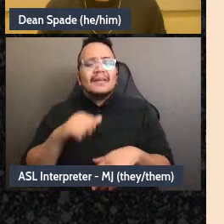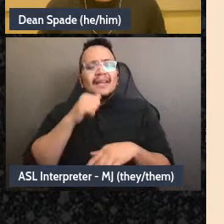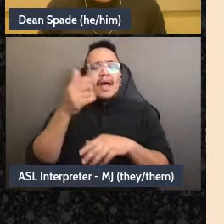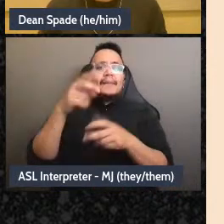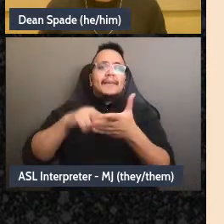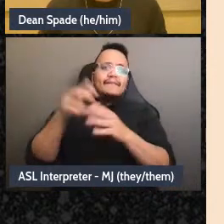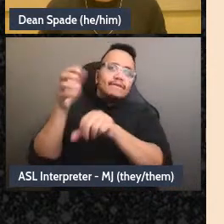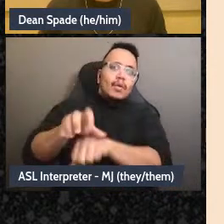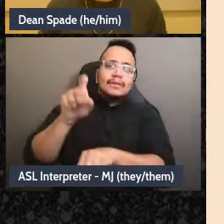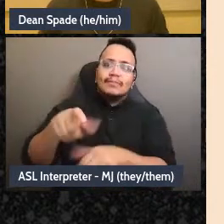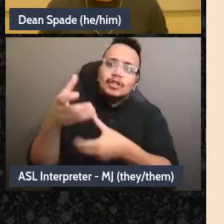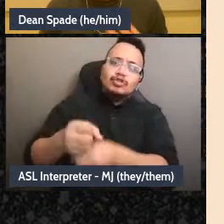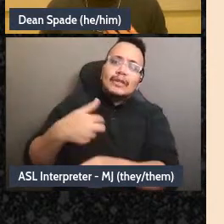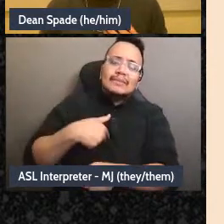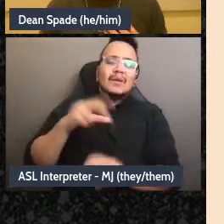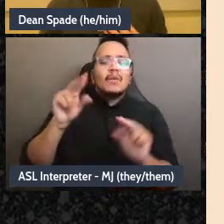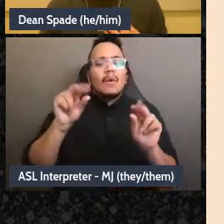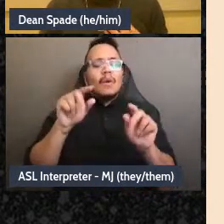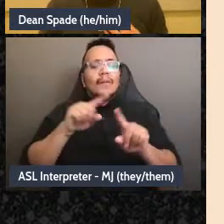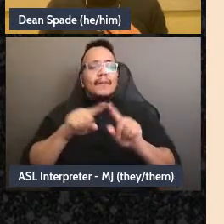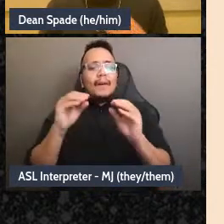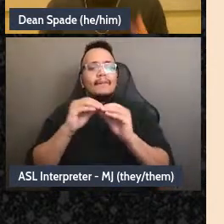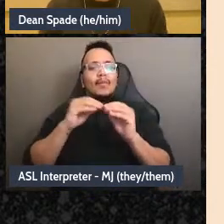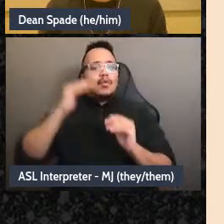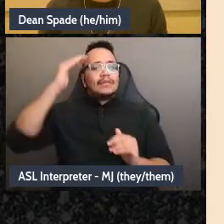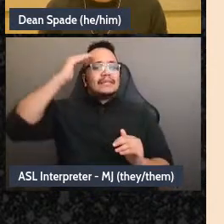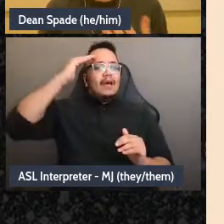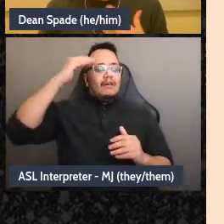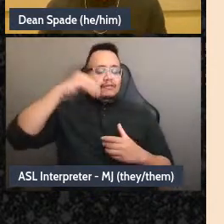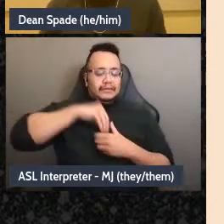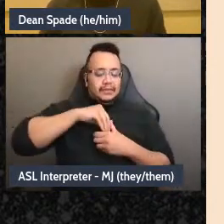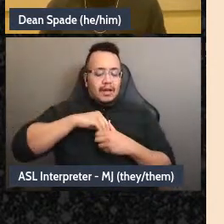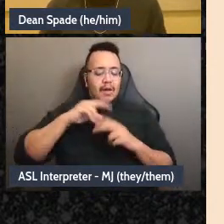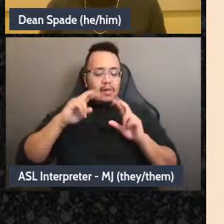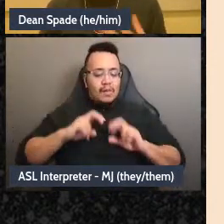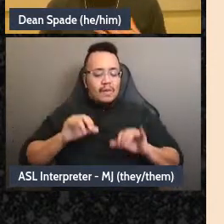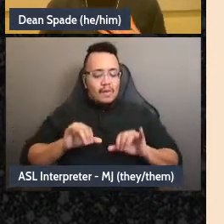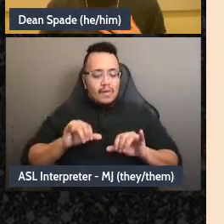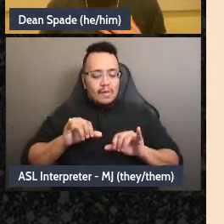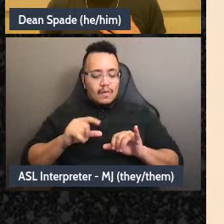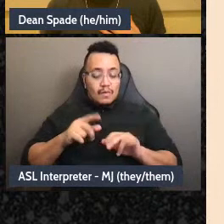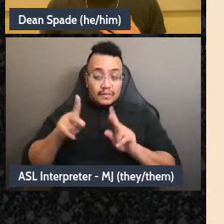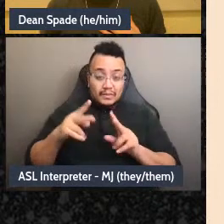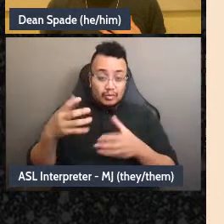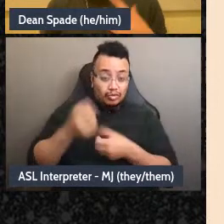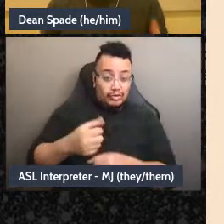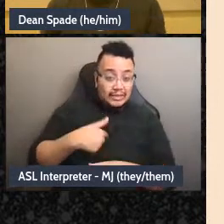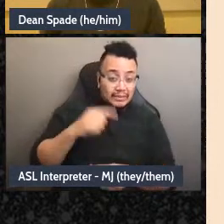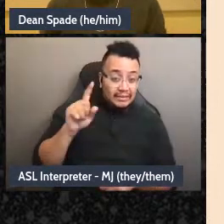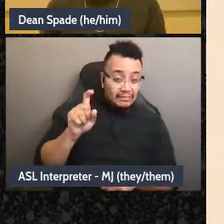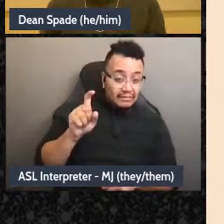self-awareness around our own trusting or lack of trustingness and around our own trustworthiness,